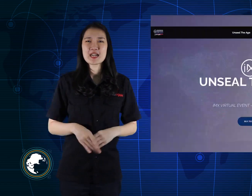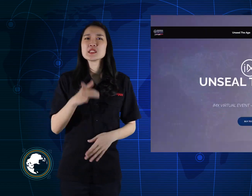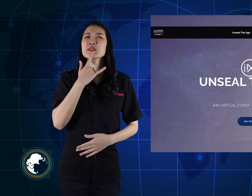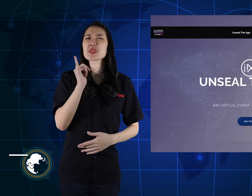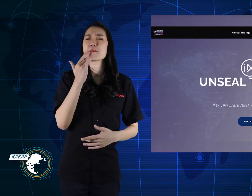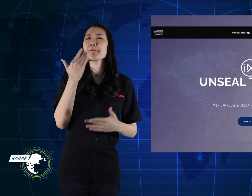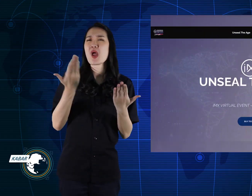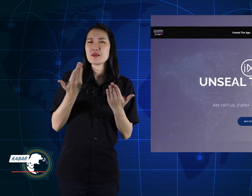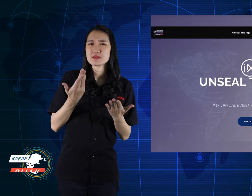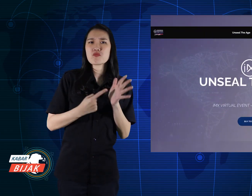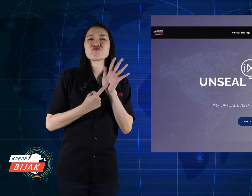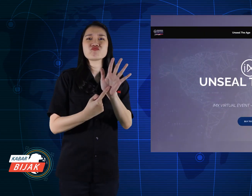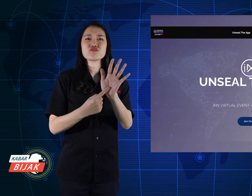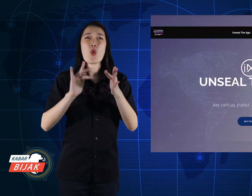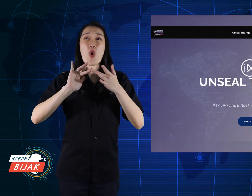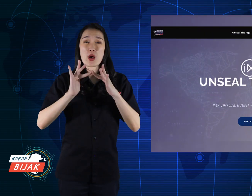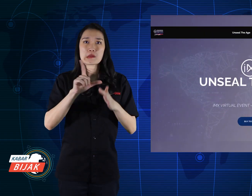As always shown online.